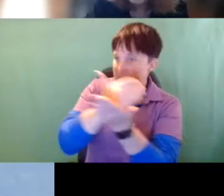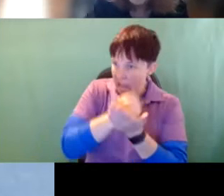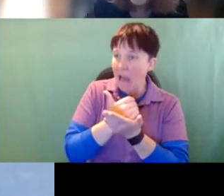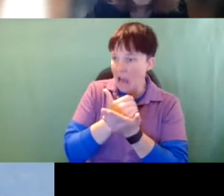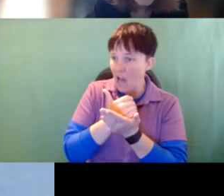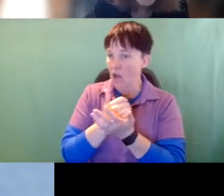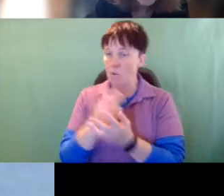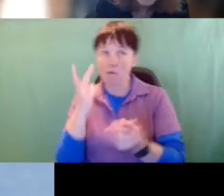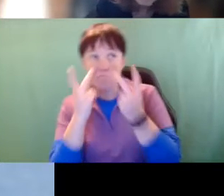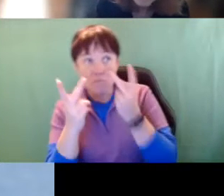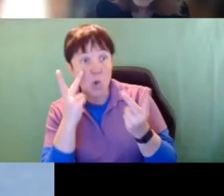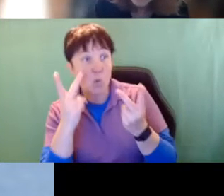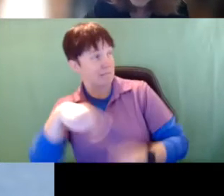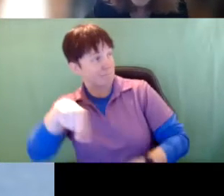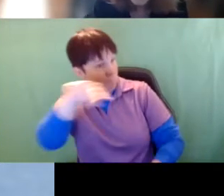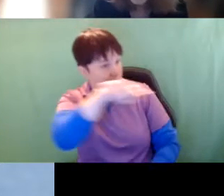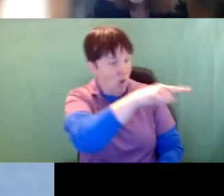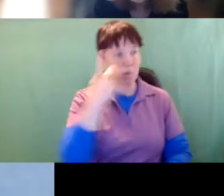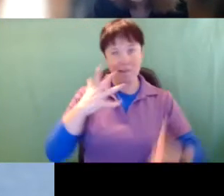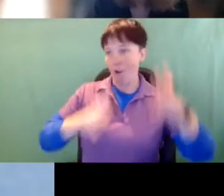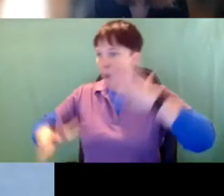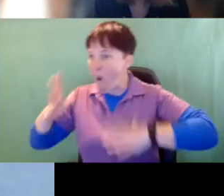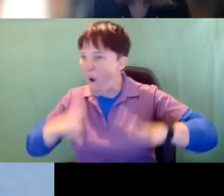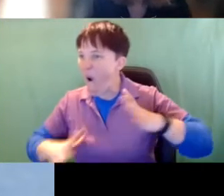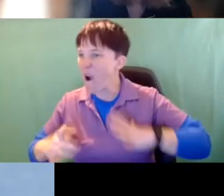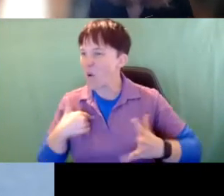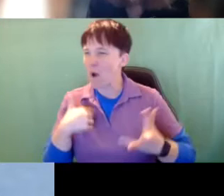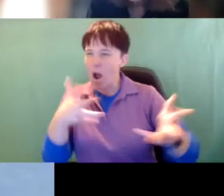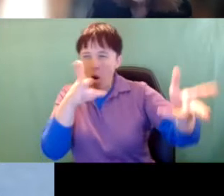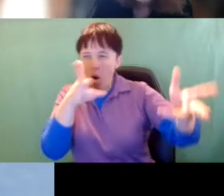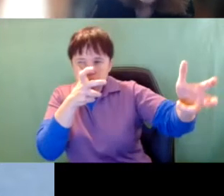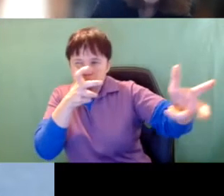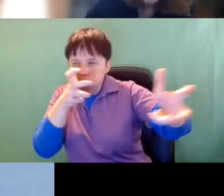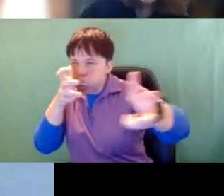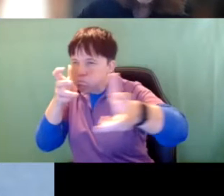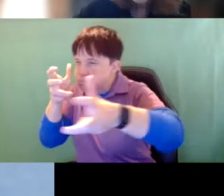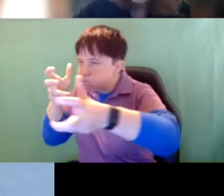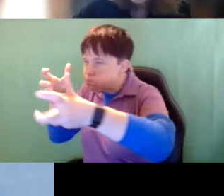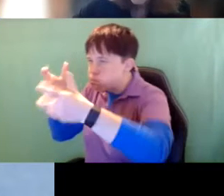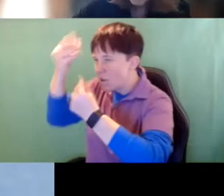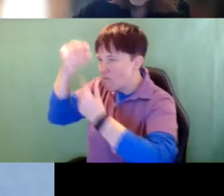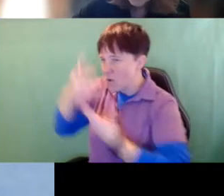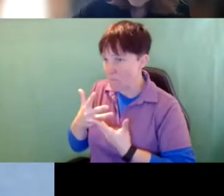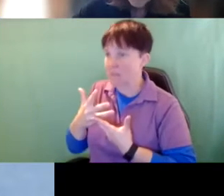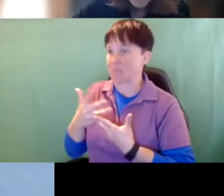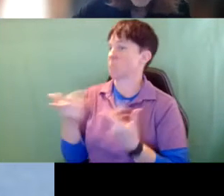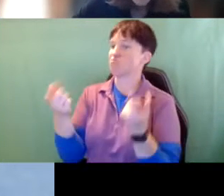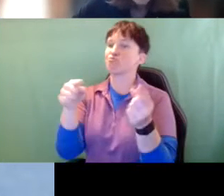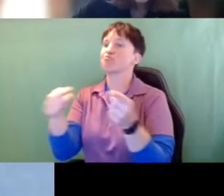We see the clothes they wear. We get all kinds of information that comes to us incidentally